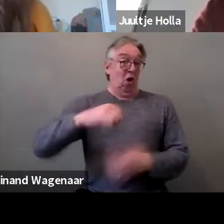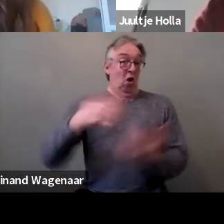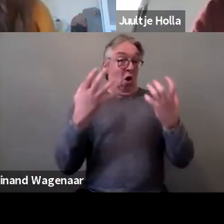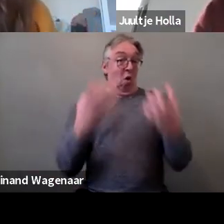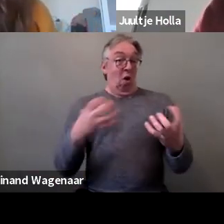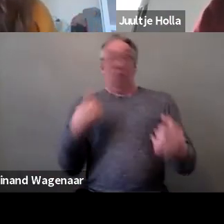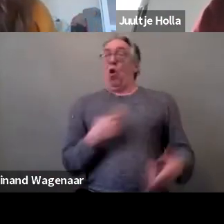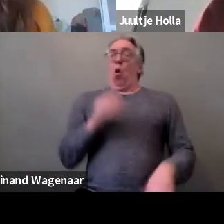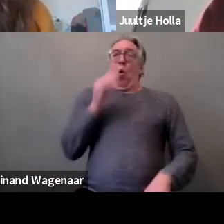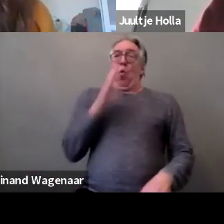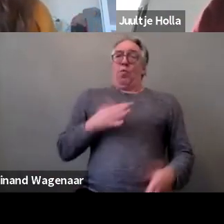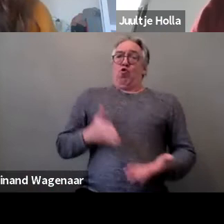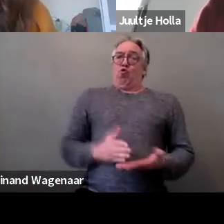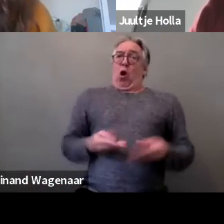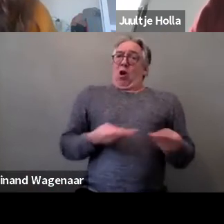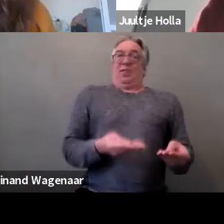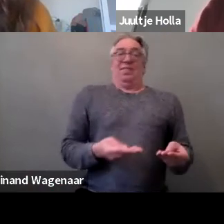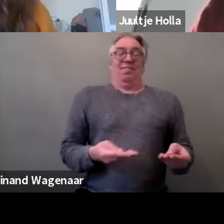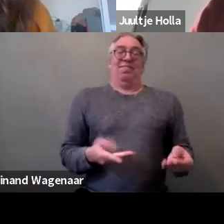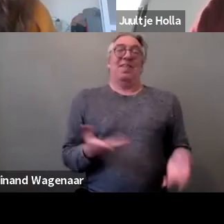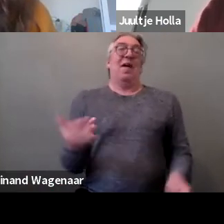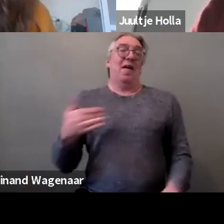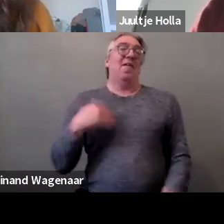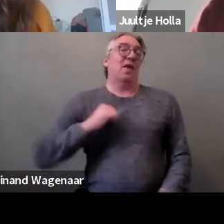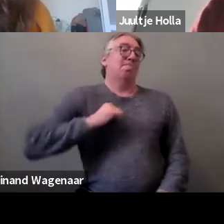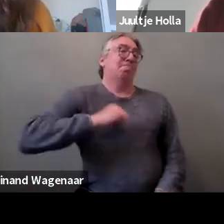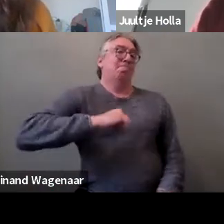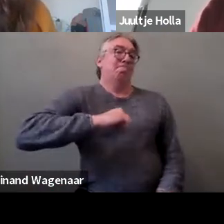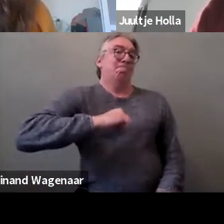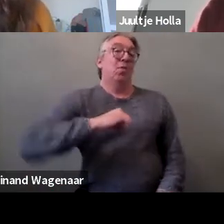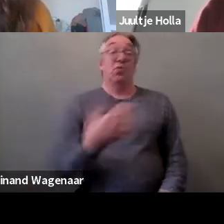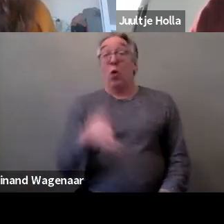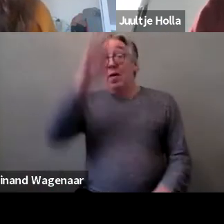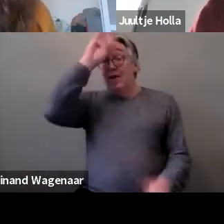there is resistance also for example, to the Istanbul Convention which is